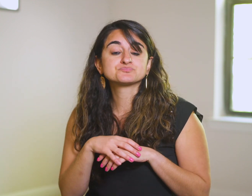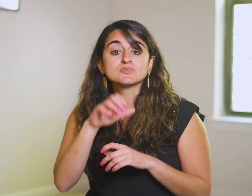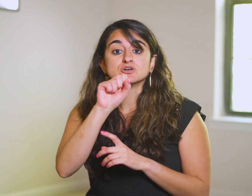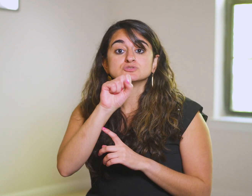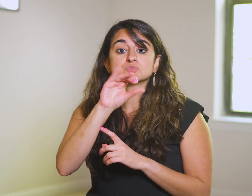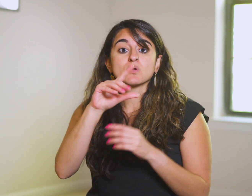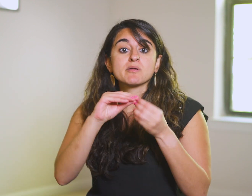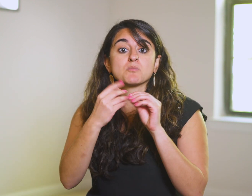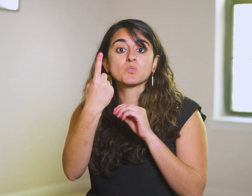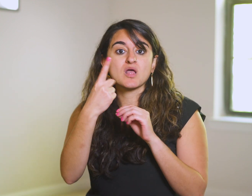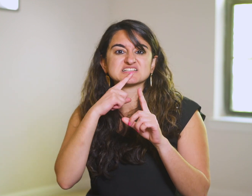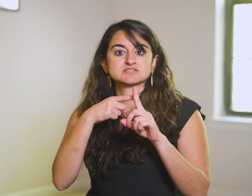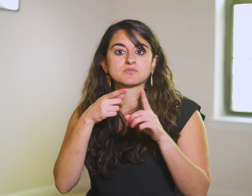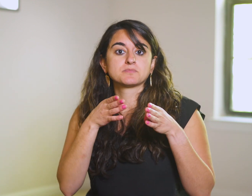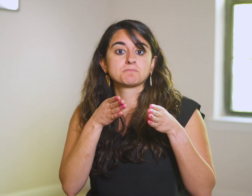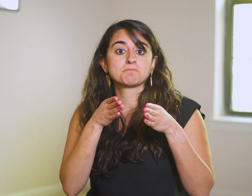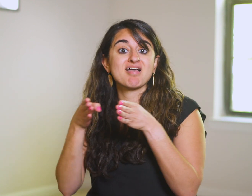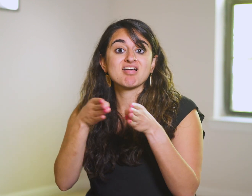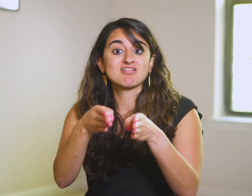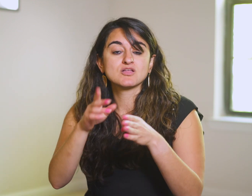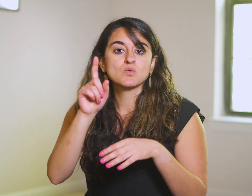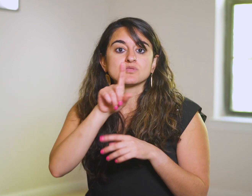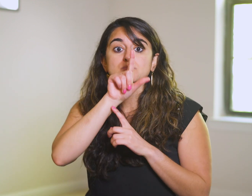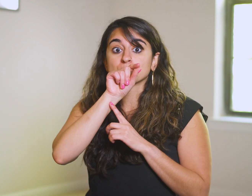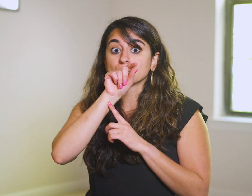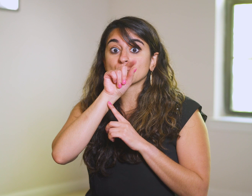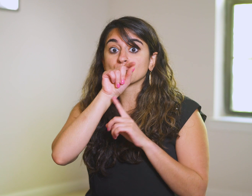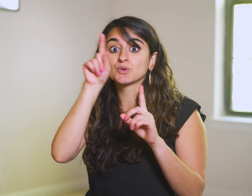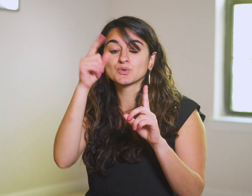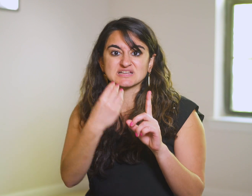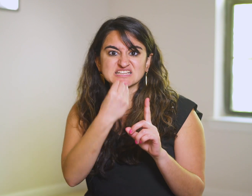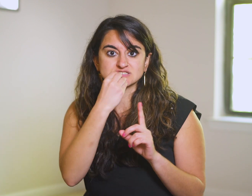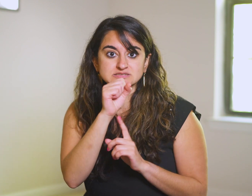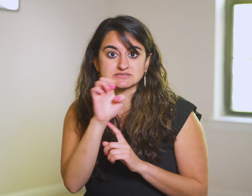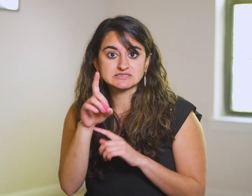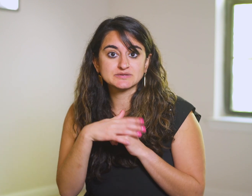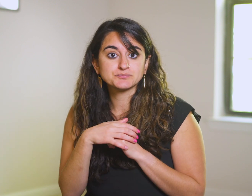Soil number one is the path, where birds devour the seed.